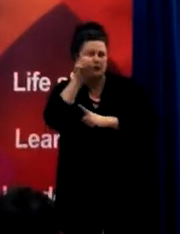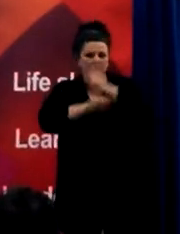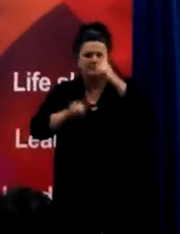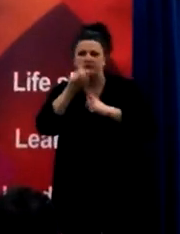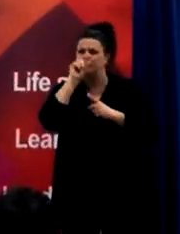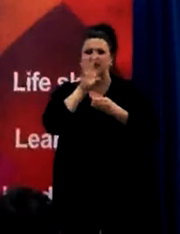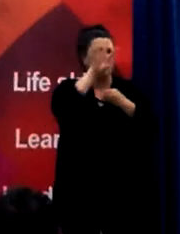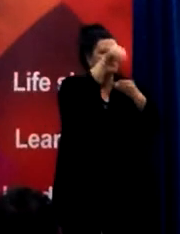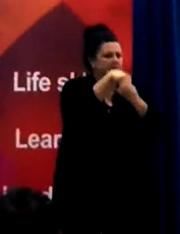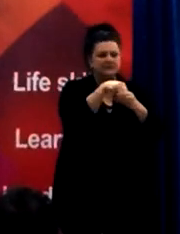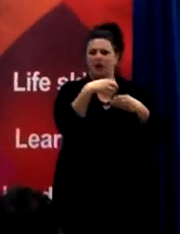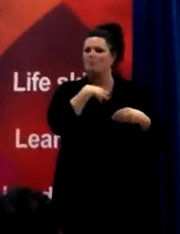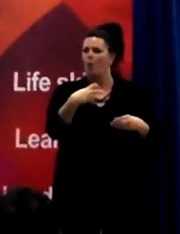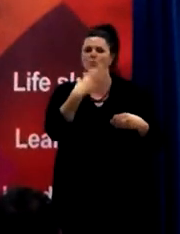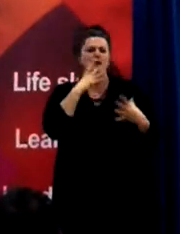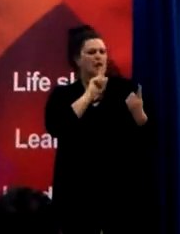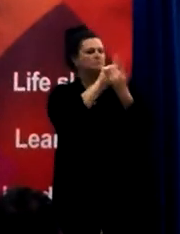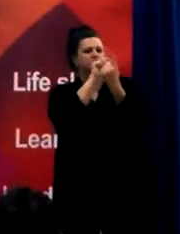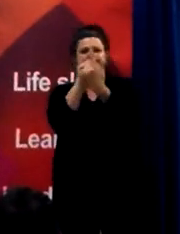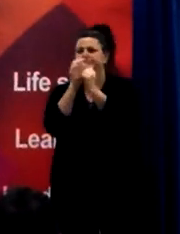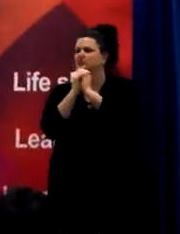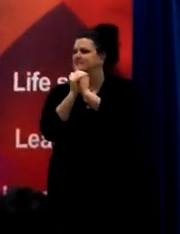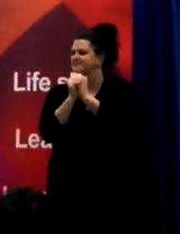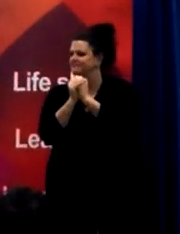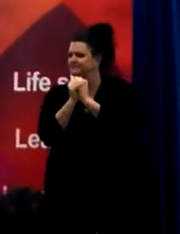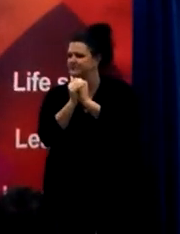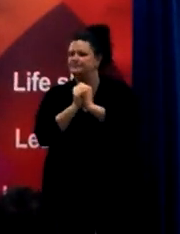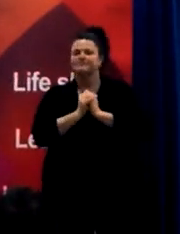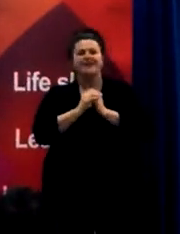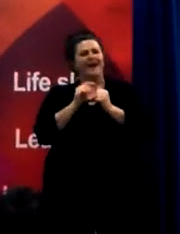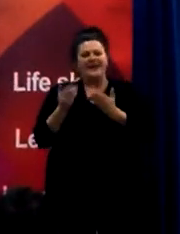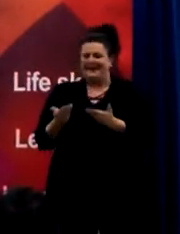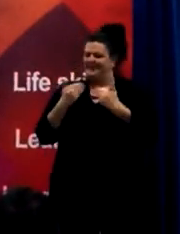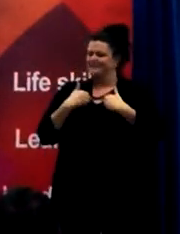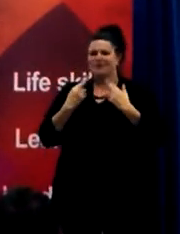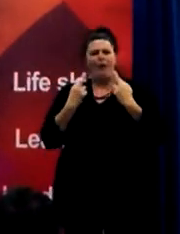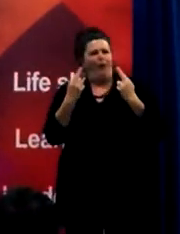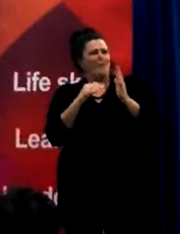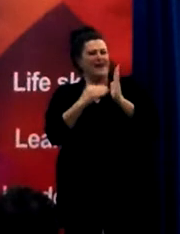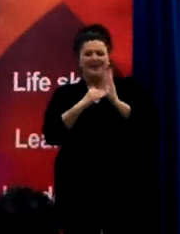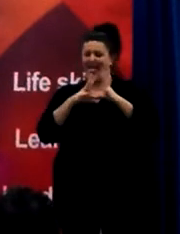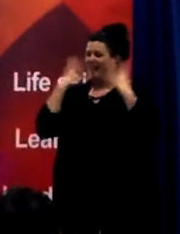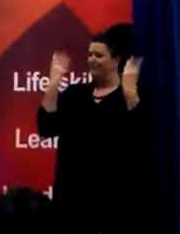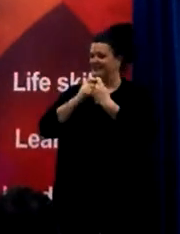meet up with my friends. It gives me such hope to see how things have changed so much for better these days.